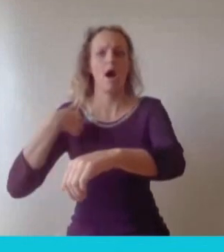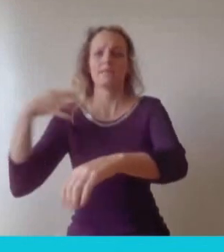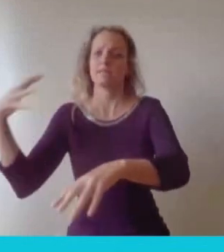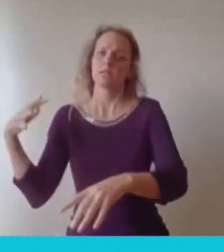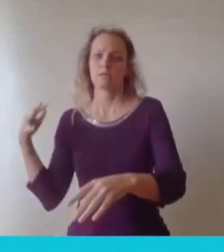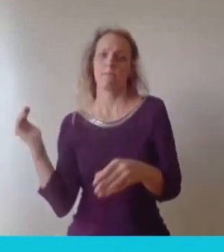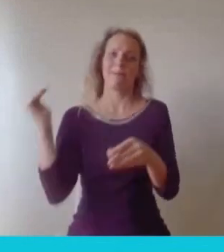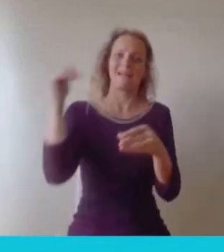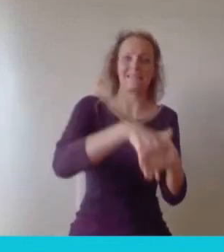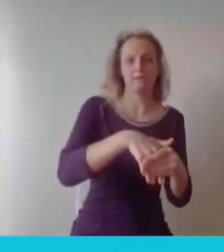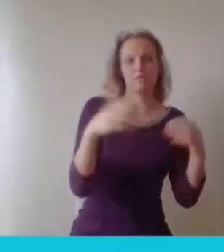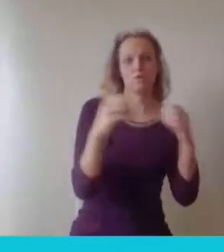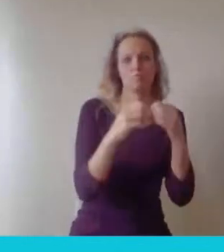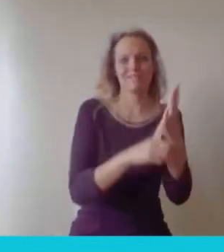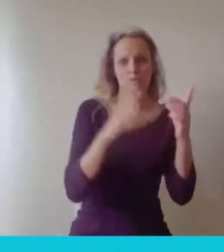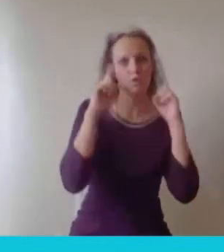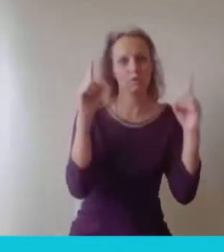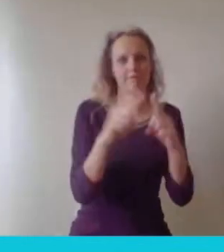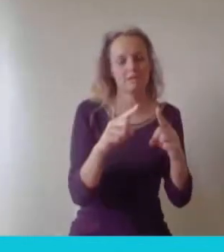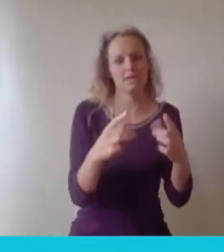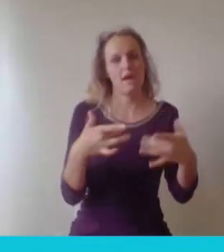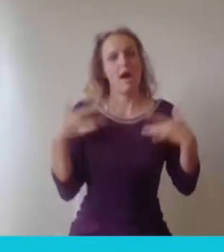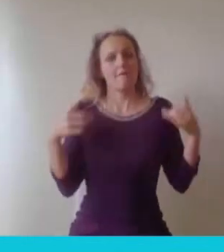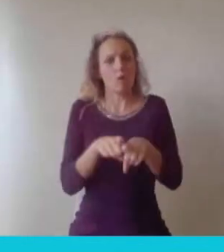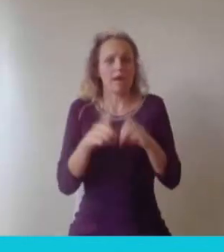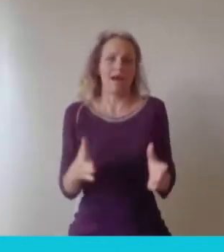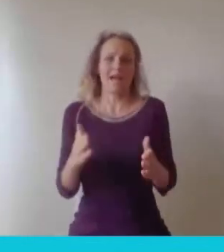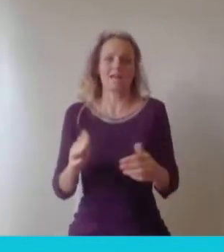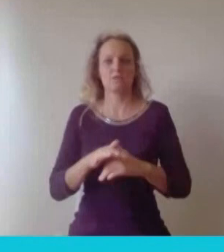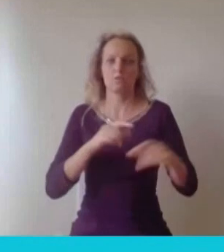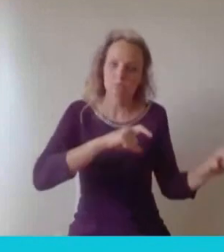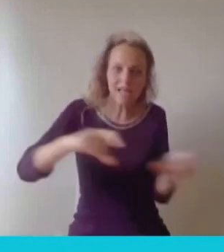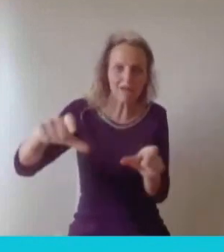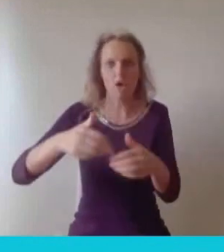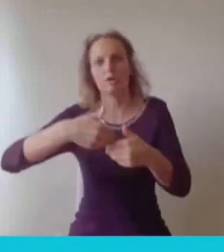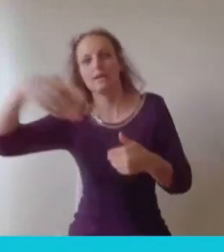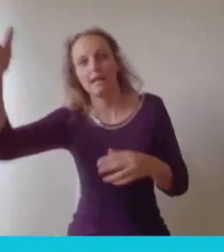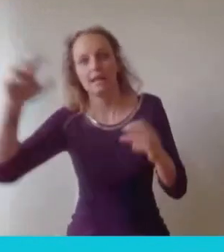reach back out when i'd done something and when I proved myself. Which is bizarre that literally just came from myself rather than anything